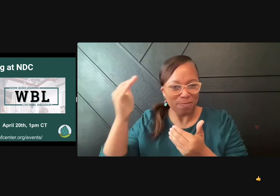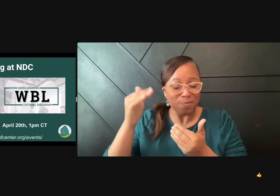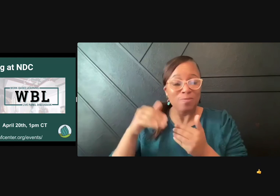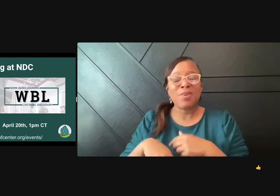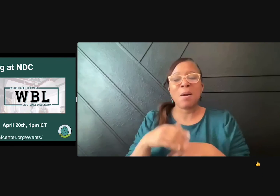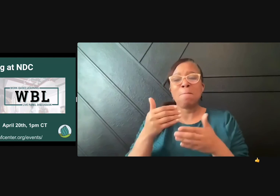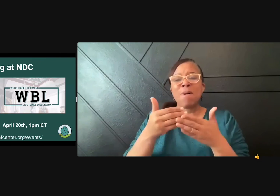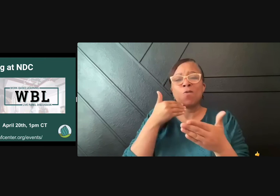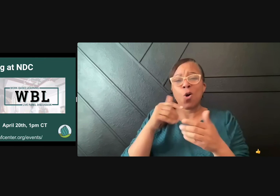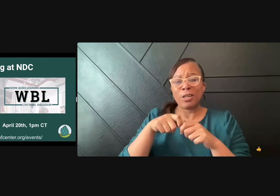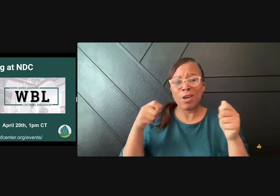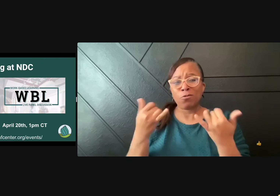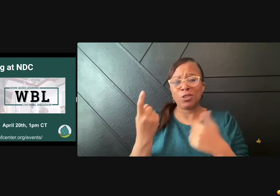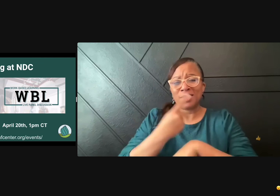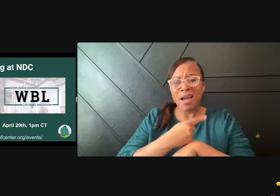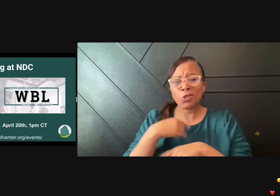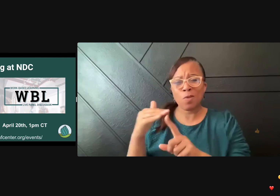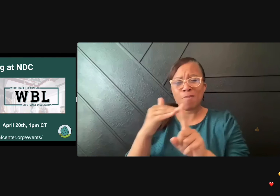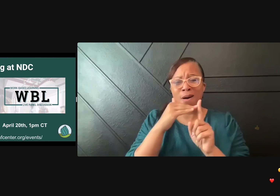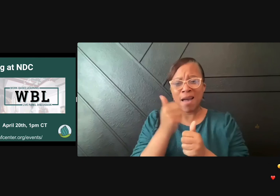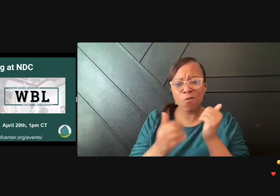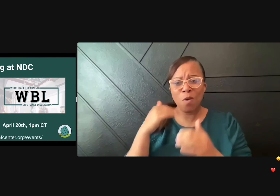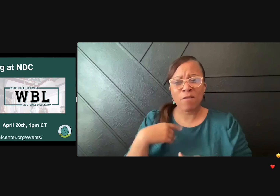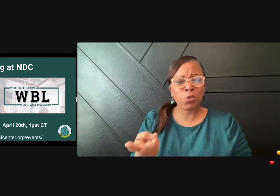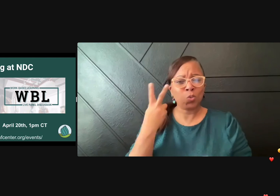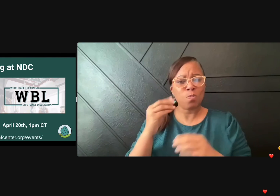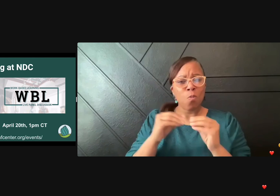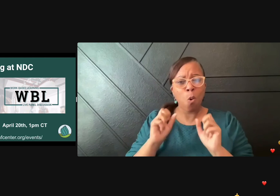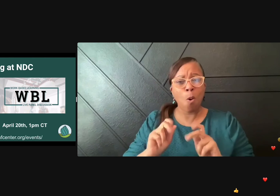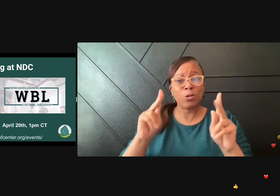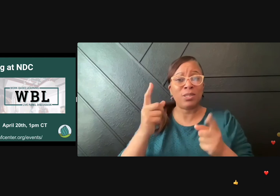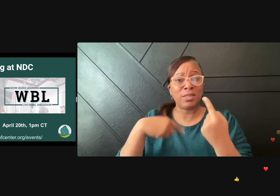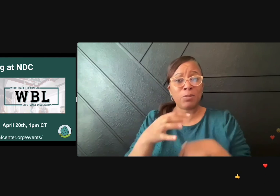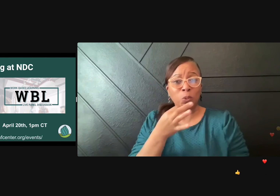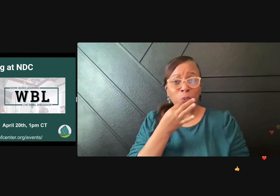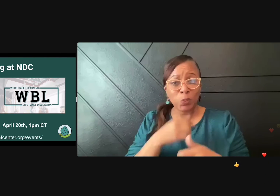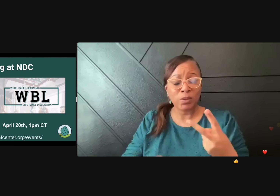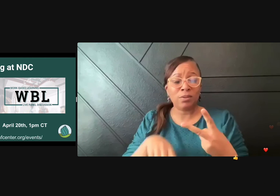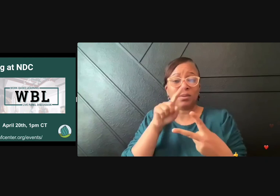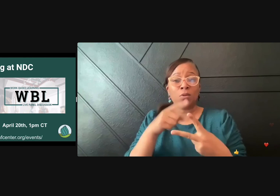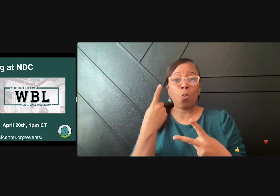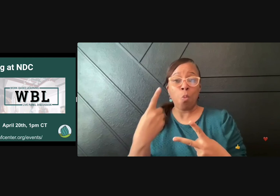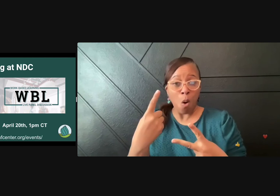Before we wrap up for the day, we do want to let you know there are two other opportunities coming up soon.